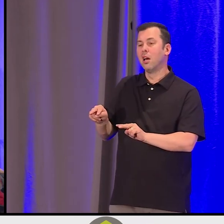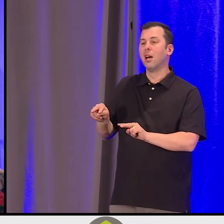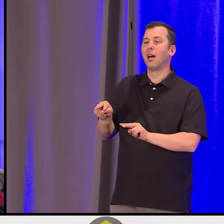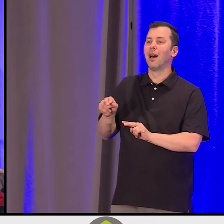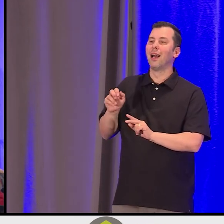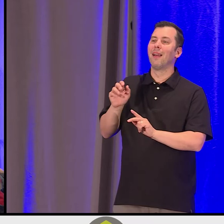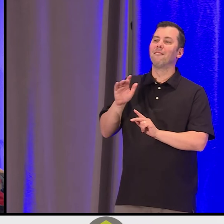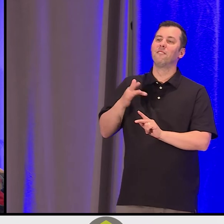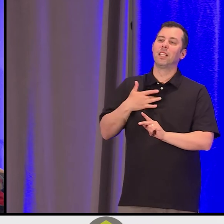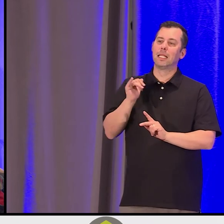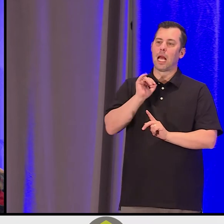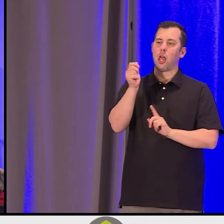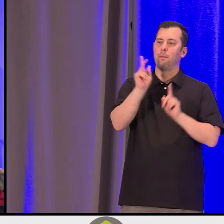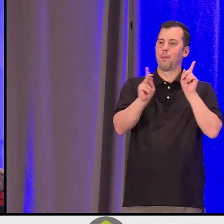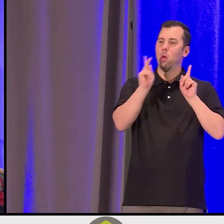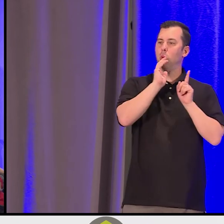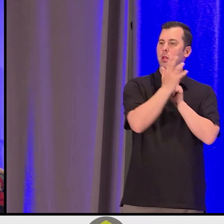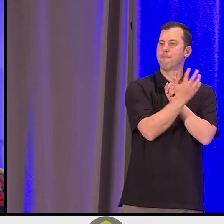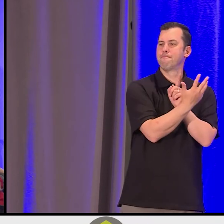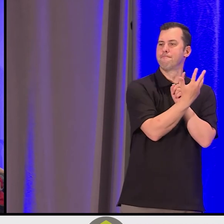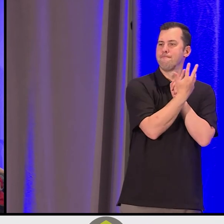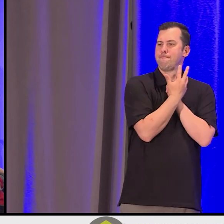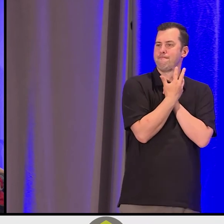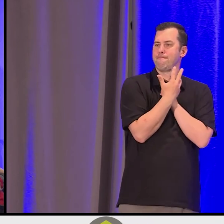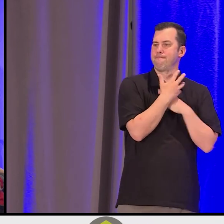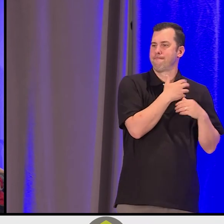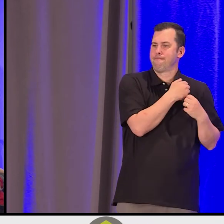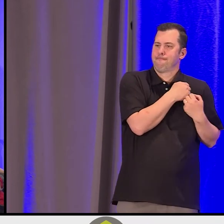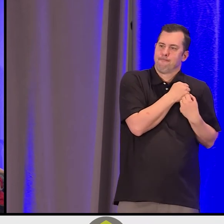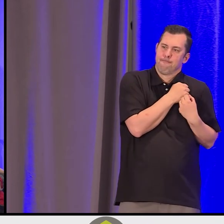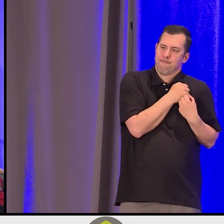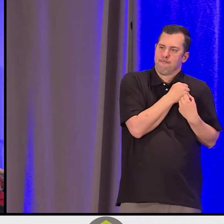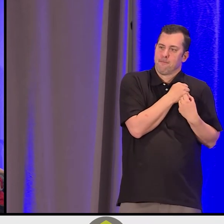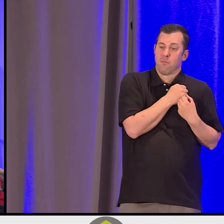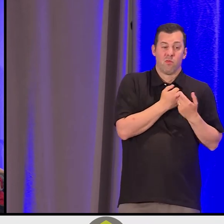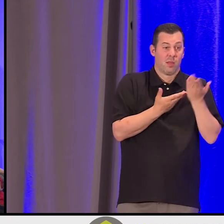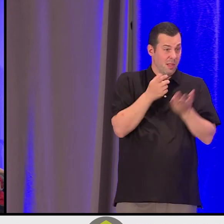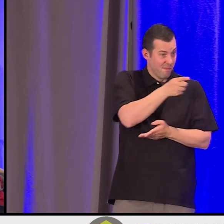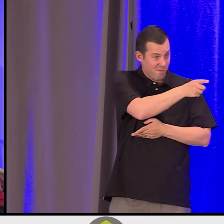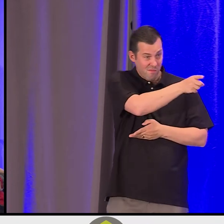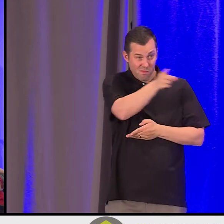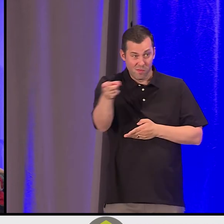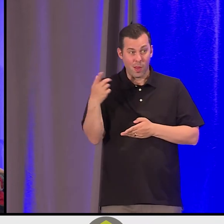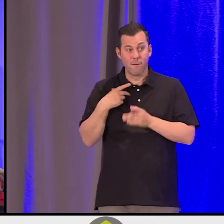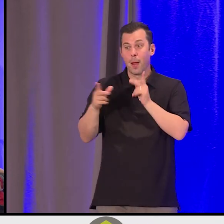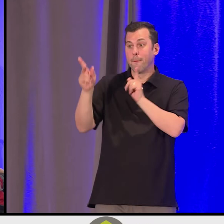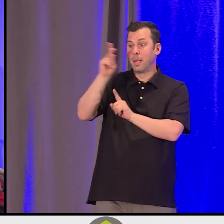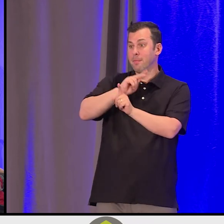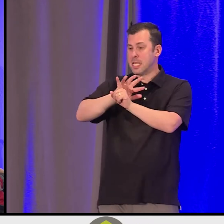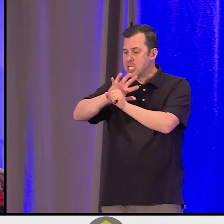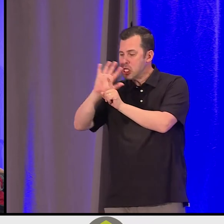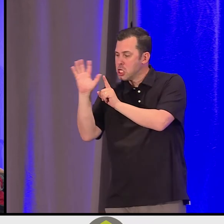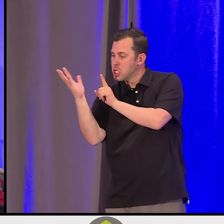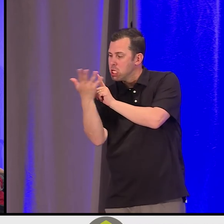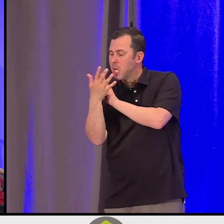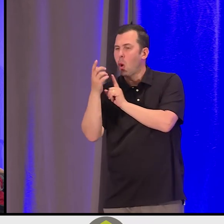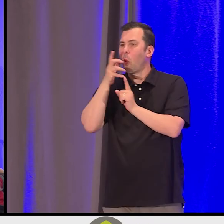with people that you care about, that you're close with. You have people in your intimate lives for whom you can go to. And we're going to encourage